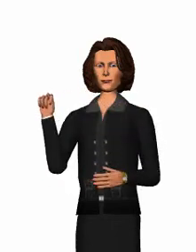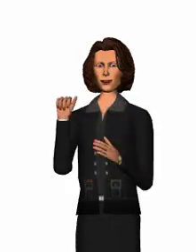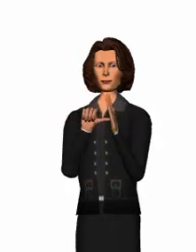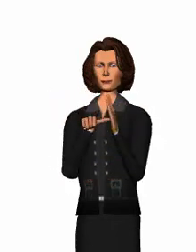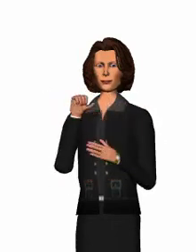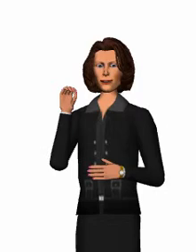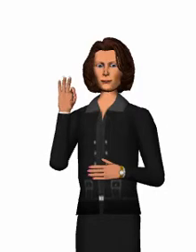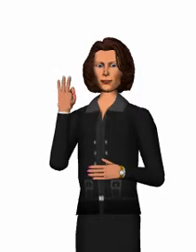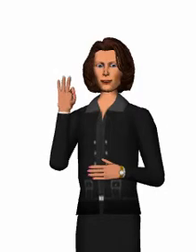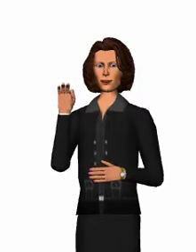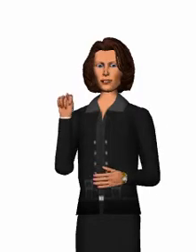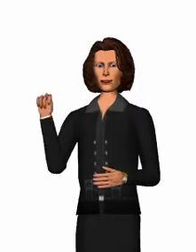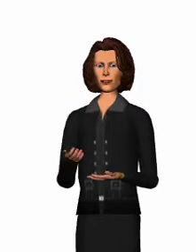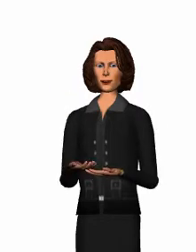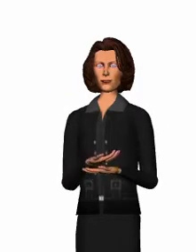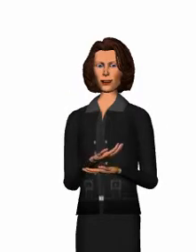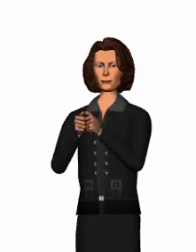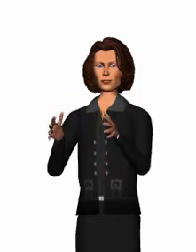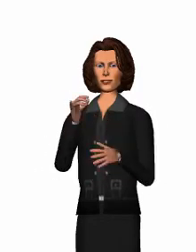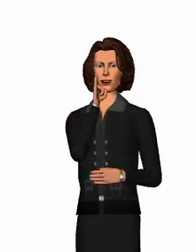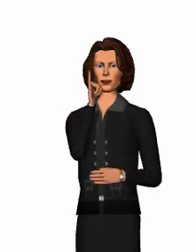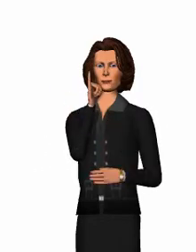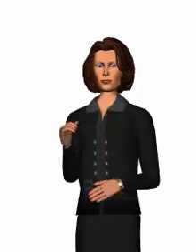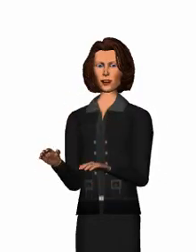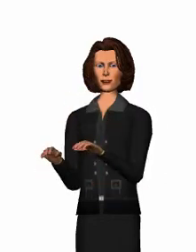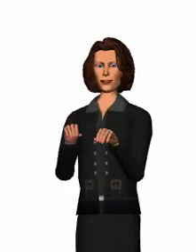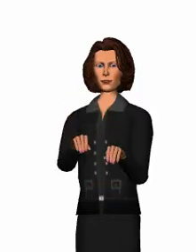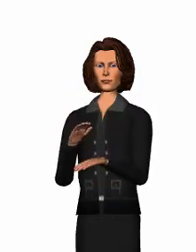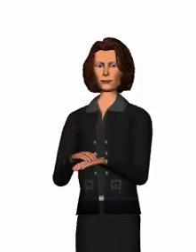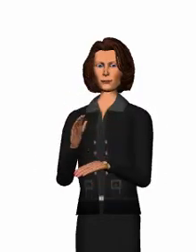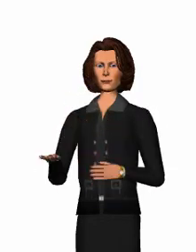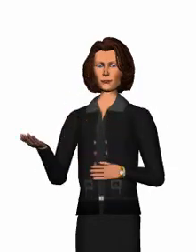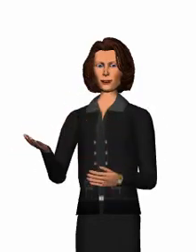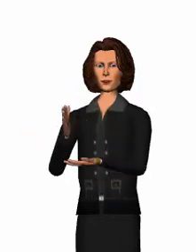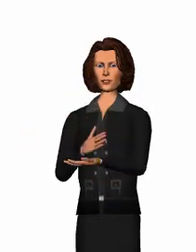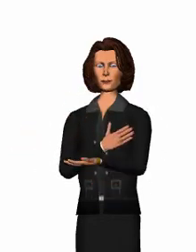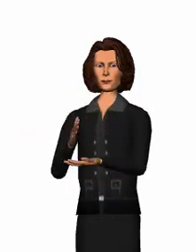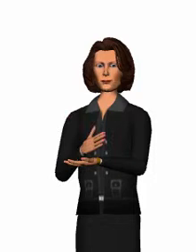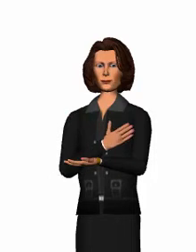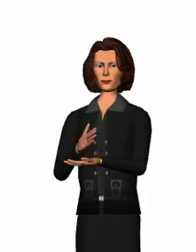The emphasis of the new expansion is put on supplying sign language videos.